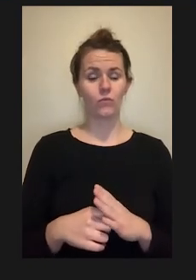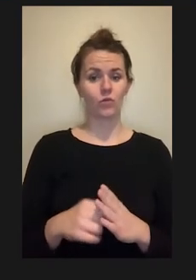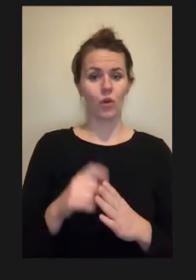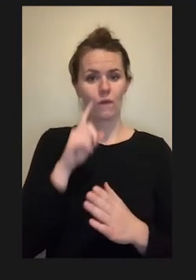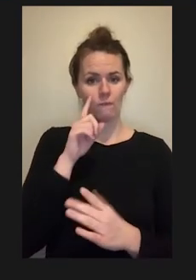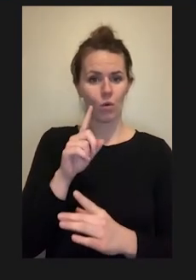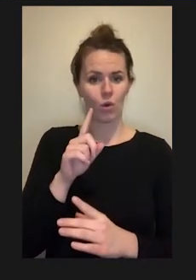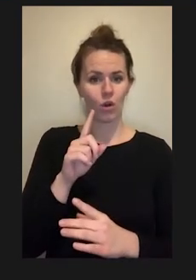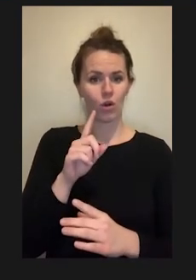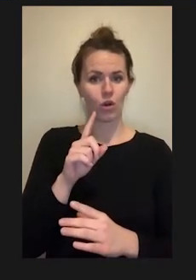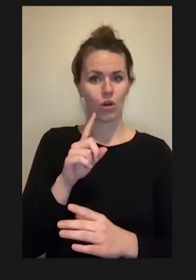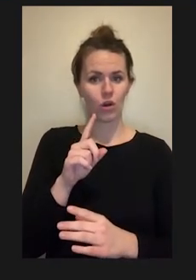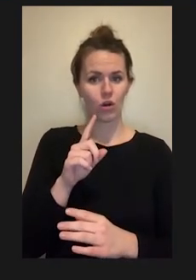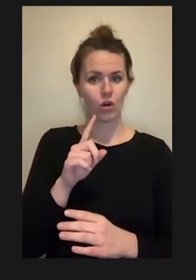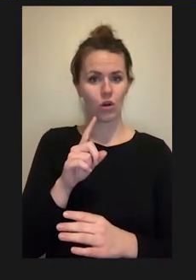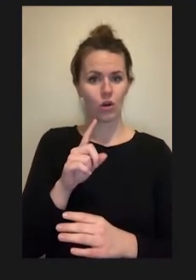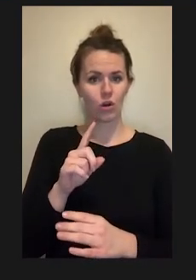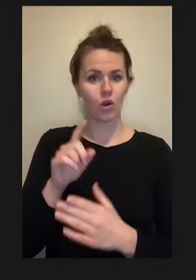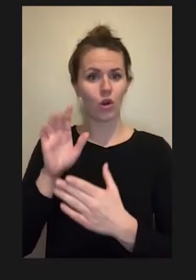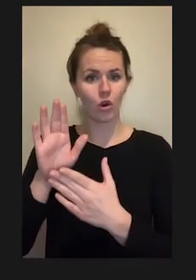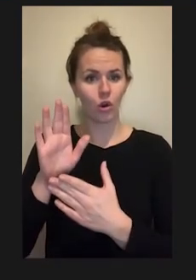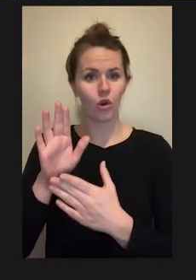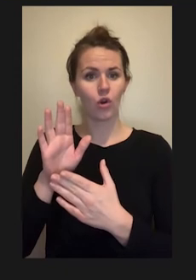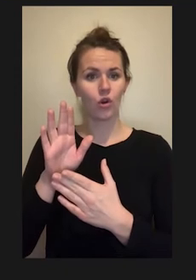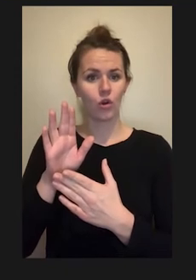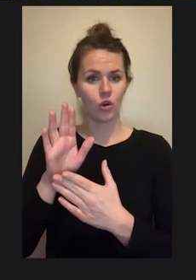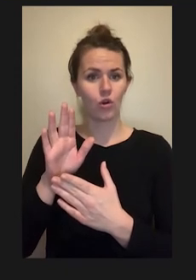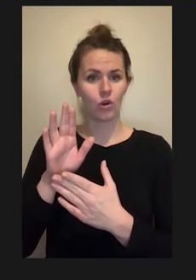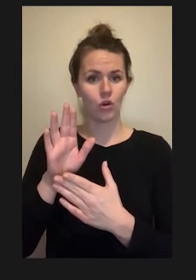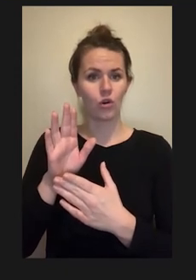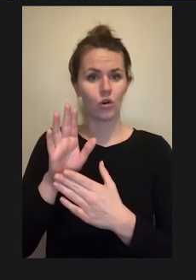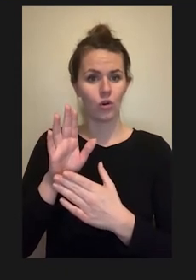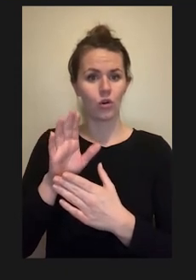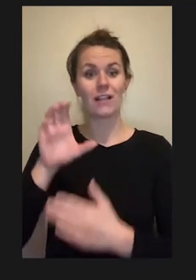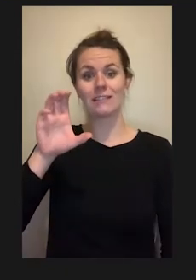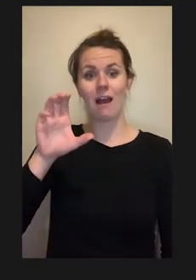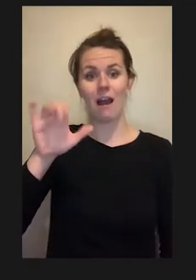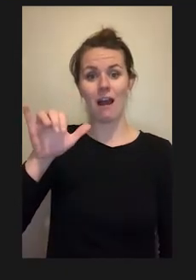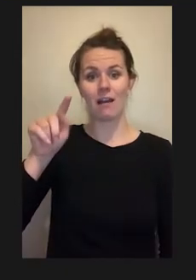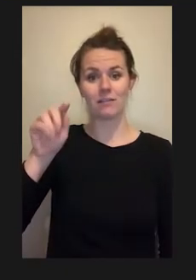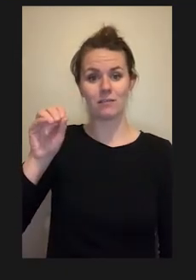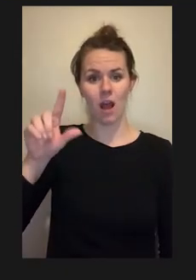we used a microscope - this is a student microscope - with a video camera and a